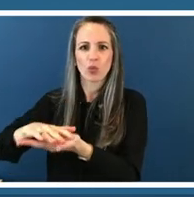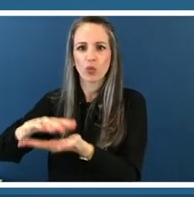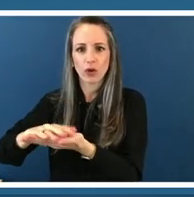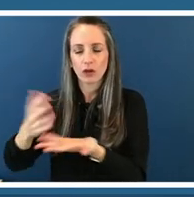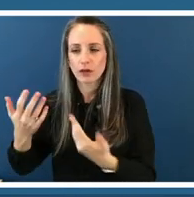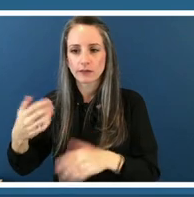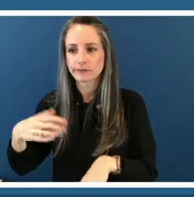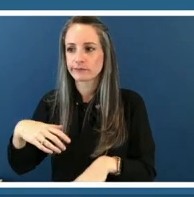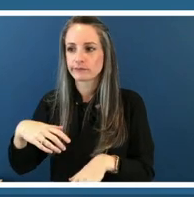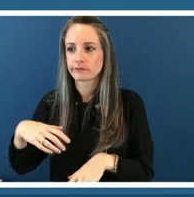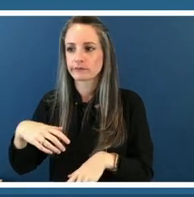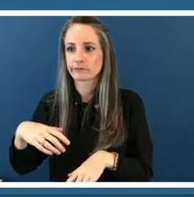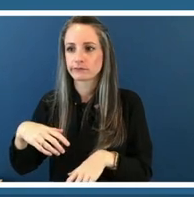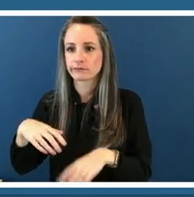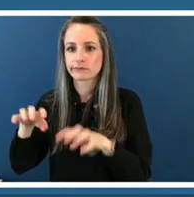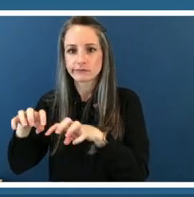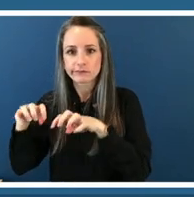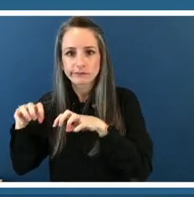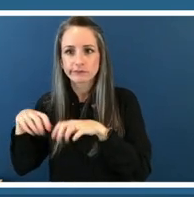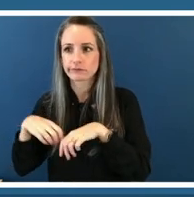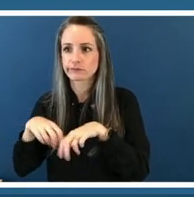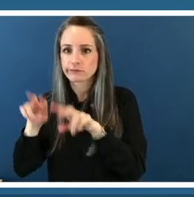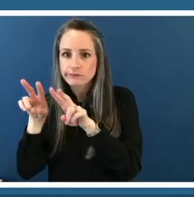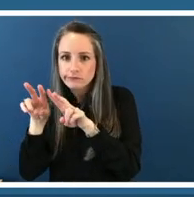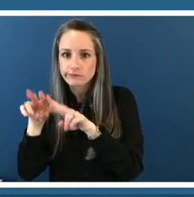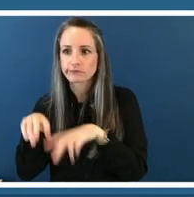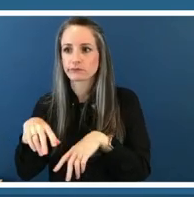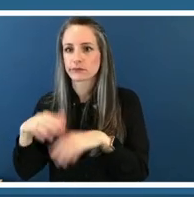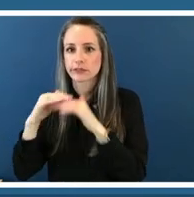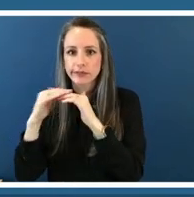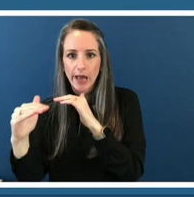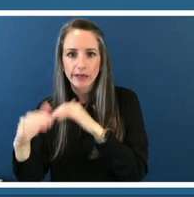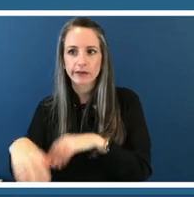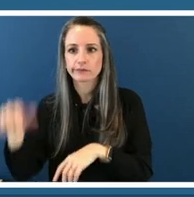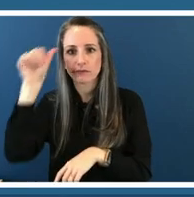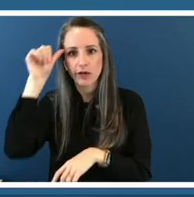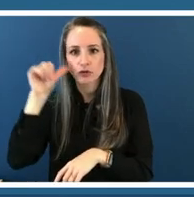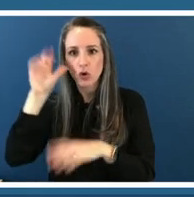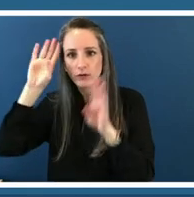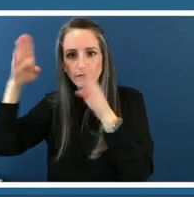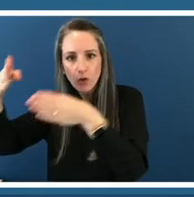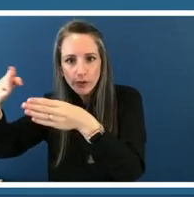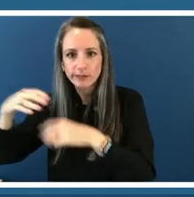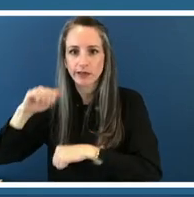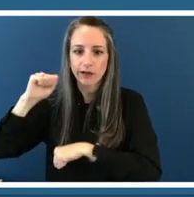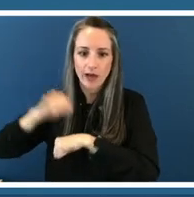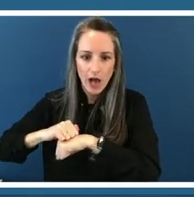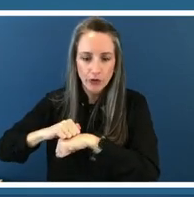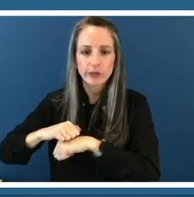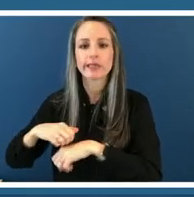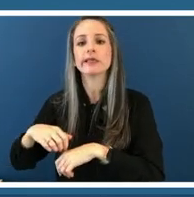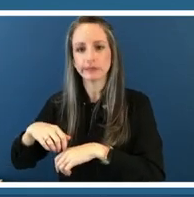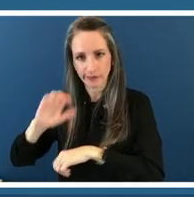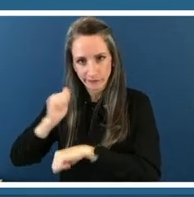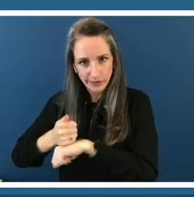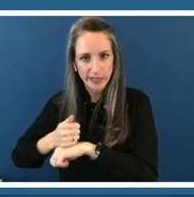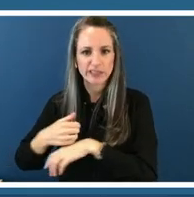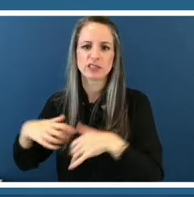of static adore oriented um concrete or fixed so we do improvise a lot and allow